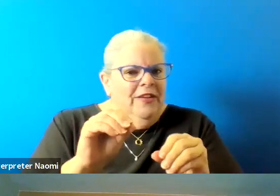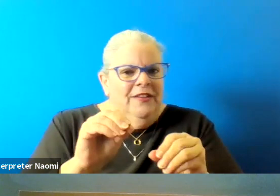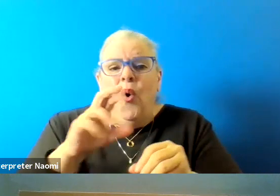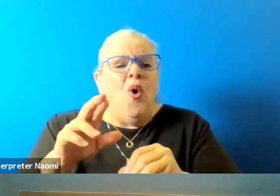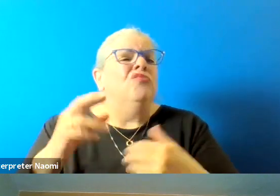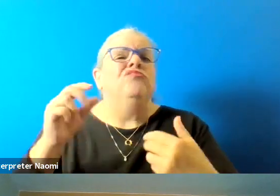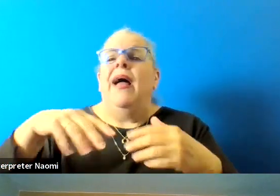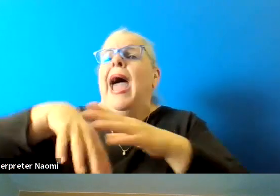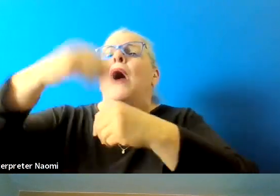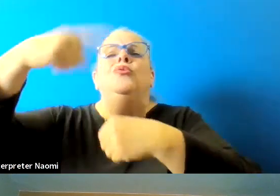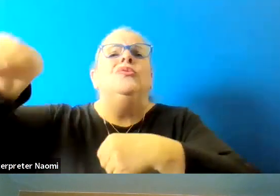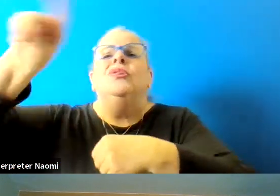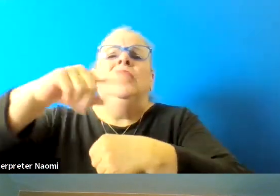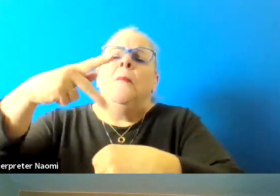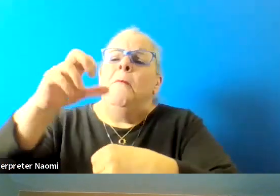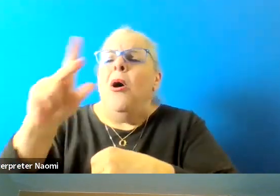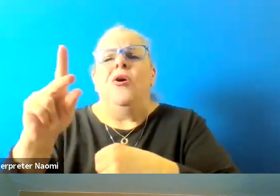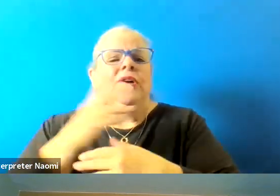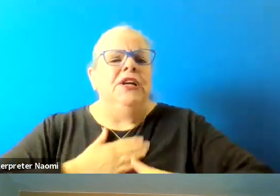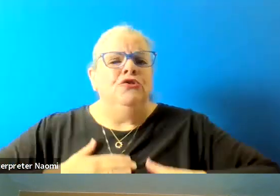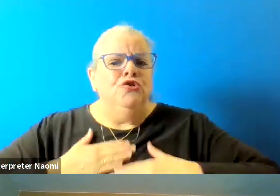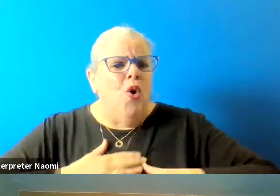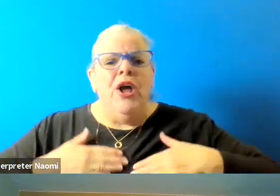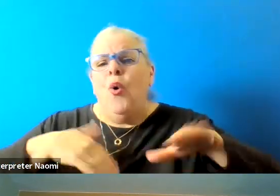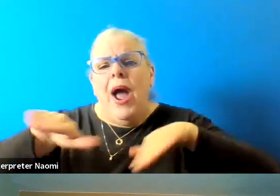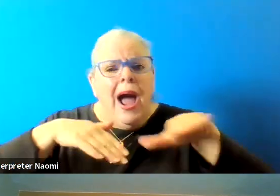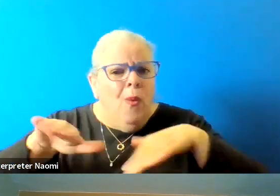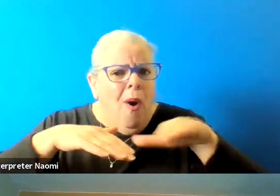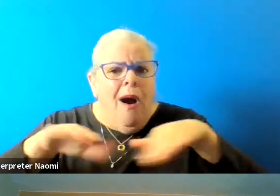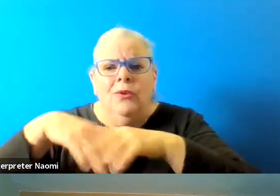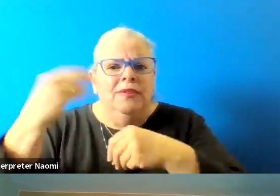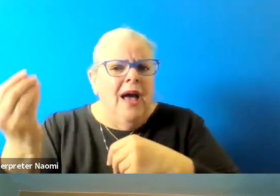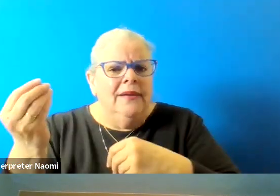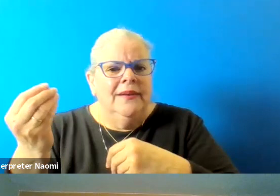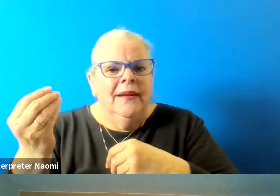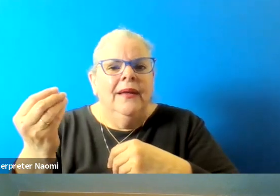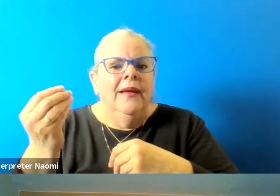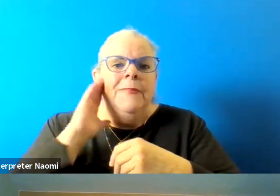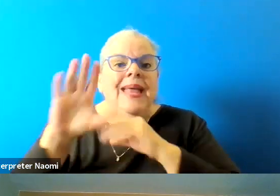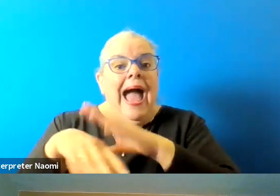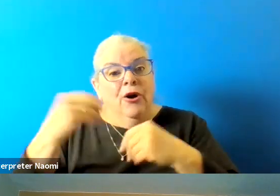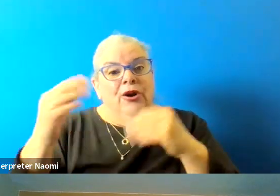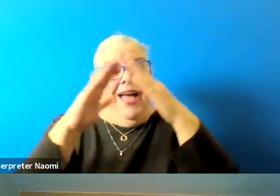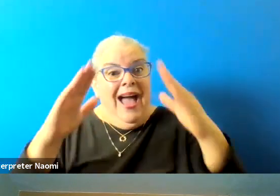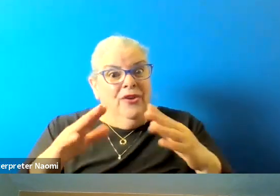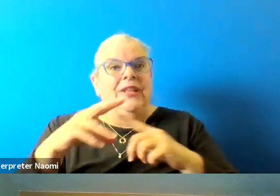and, take a walk, or get out of the house, especially with COVID,